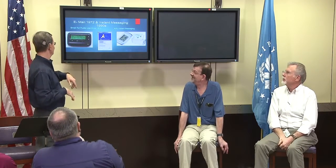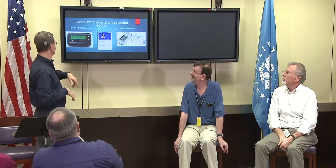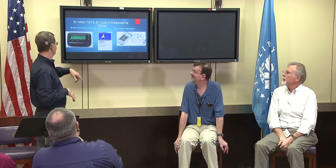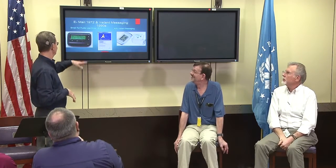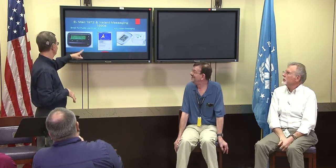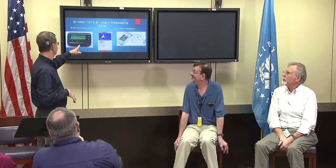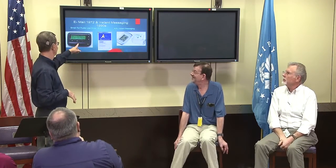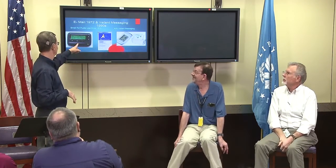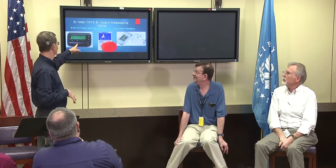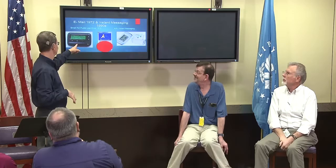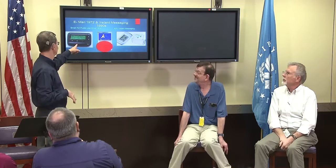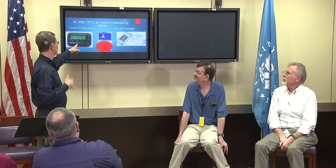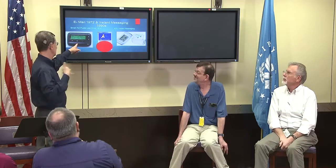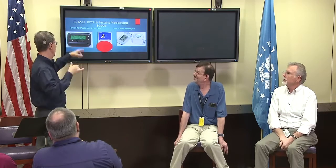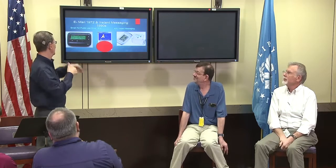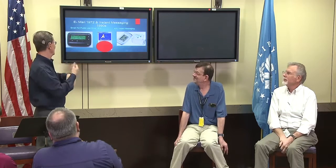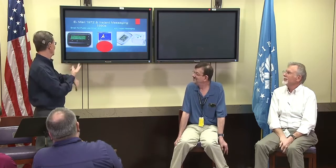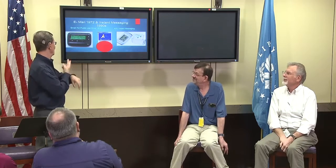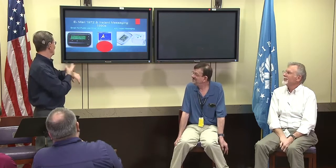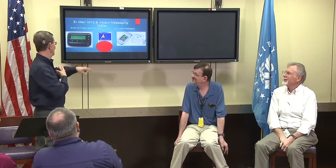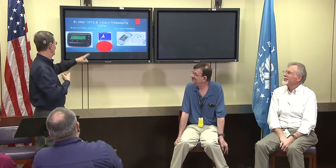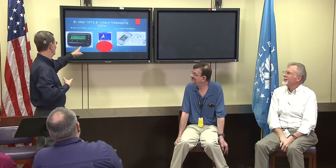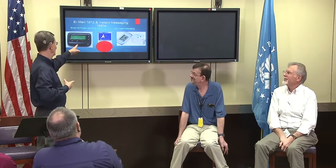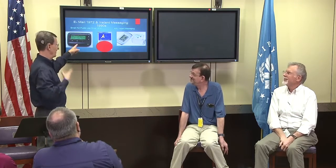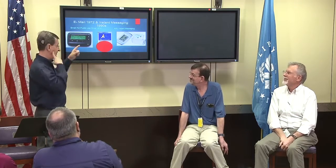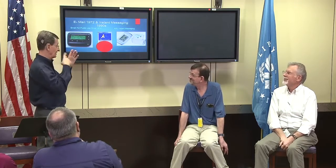Alex Richey: So technology came out with new and better things.